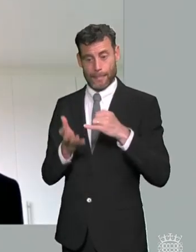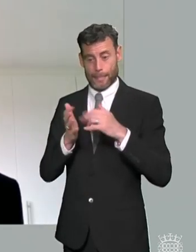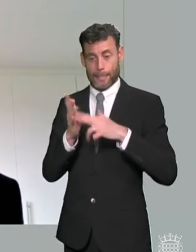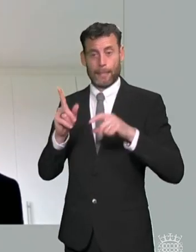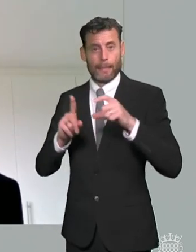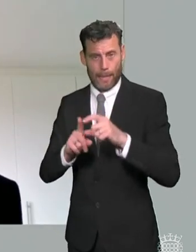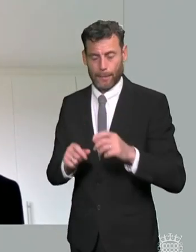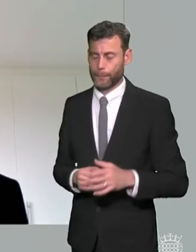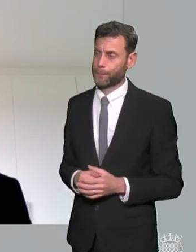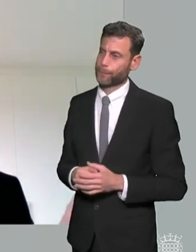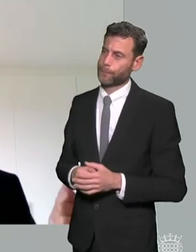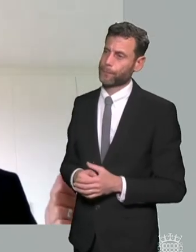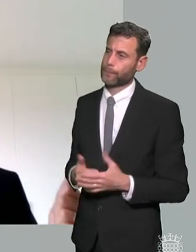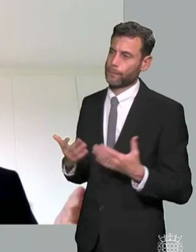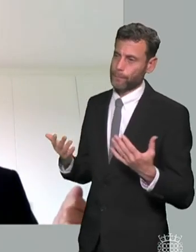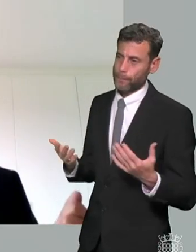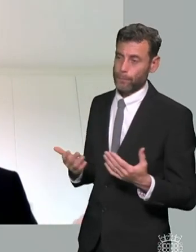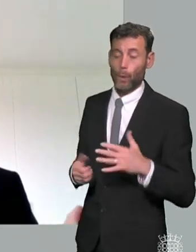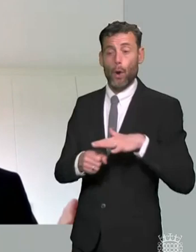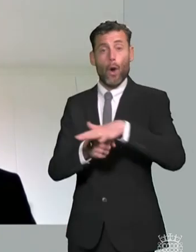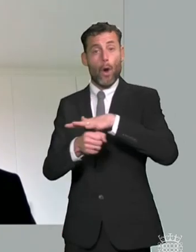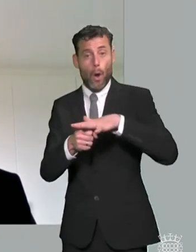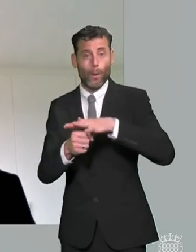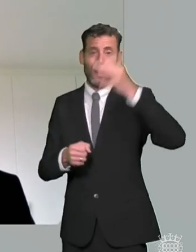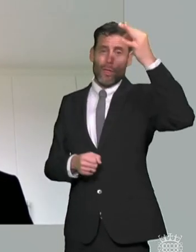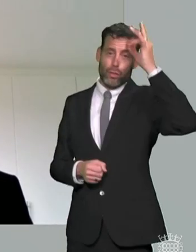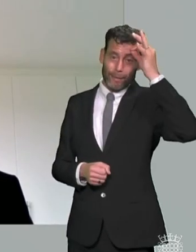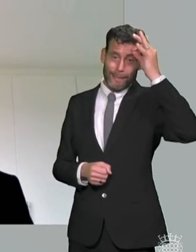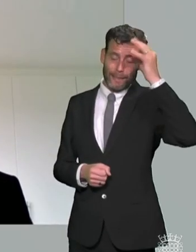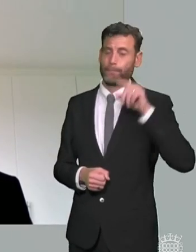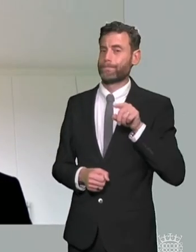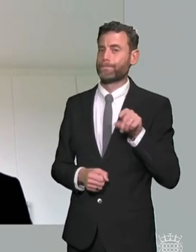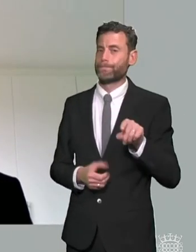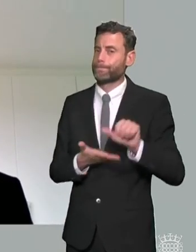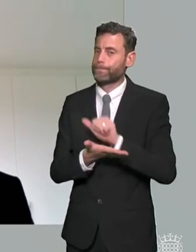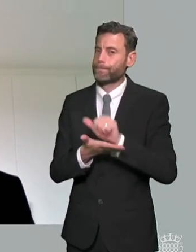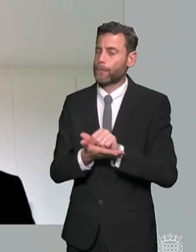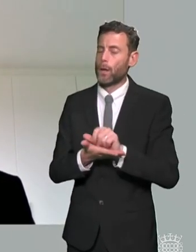you'll be familiar with where local authorities didn't properly record the way in which they tried